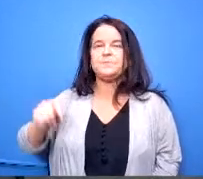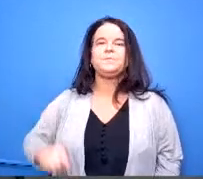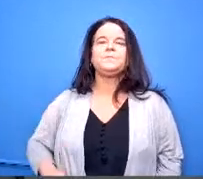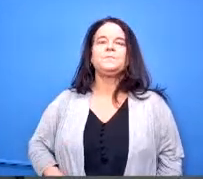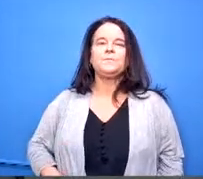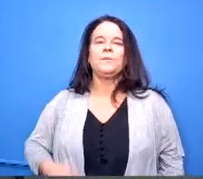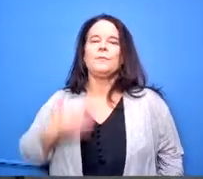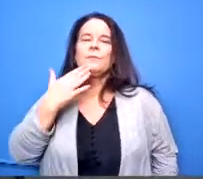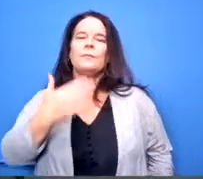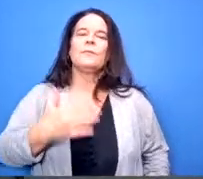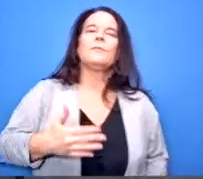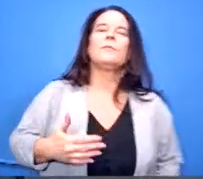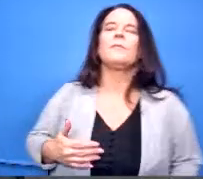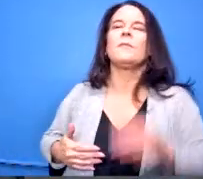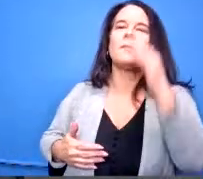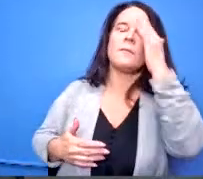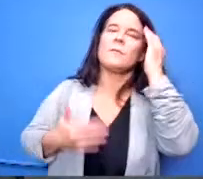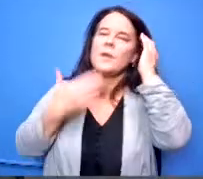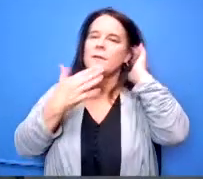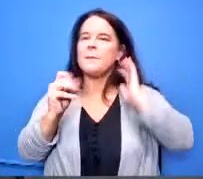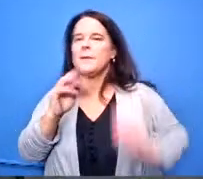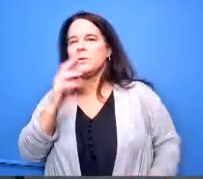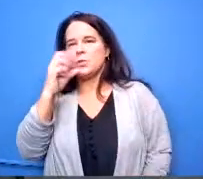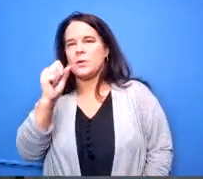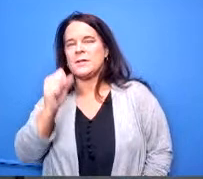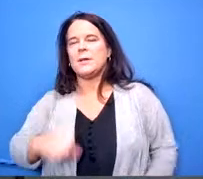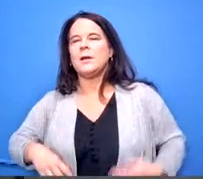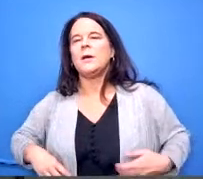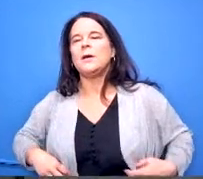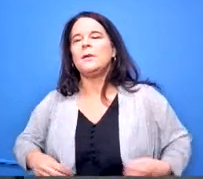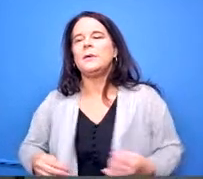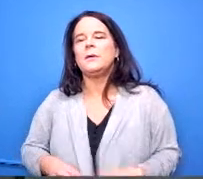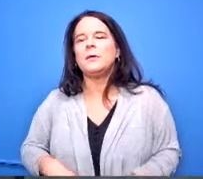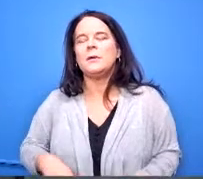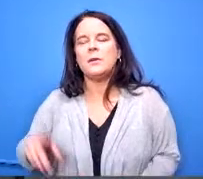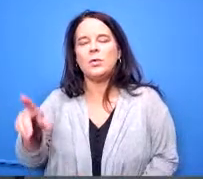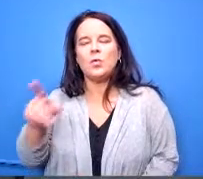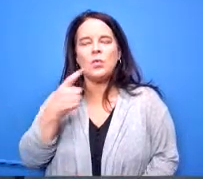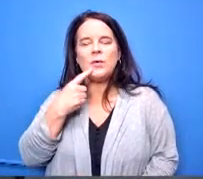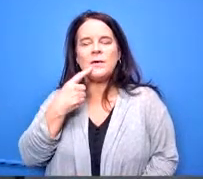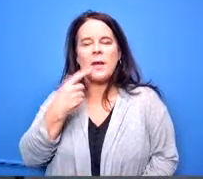thank you mr president um you mentioned there were three seals